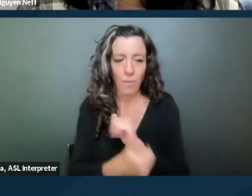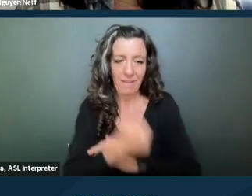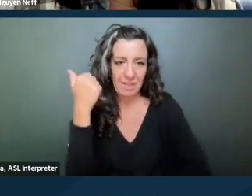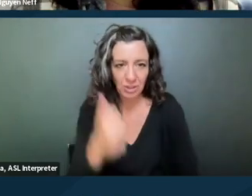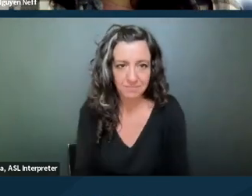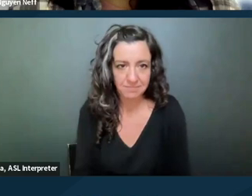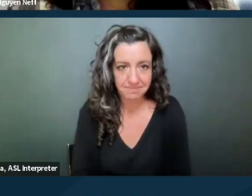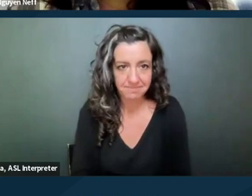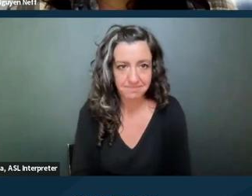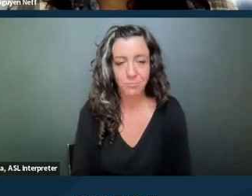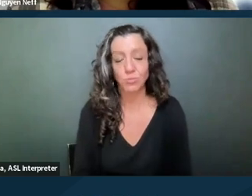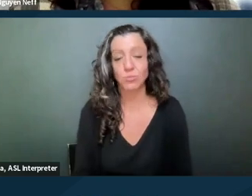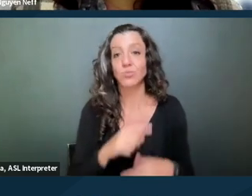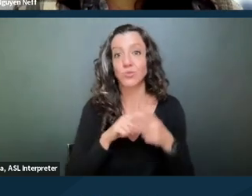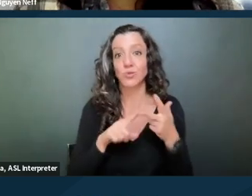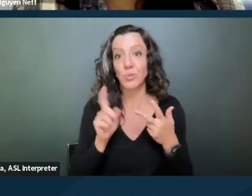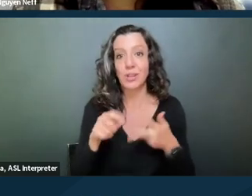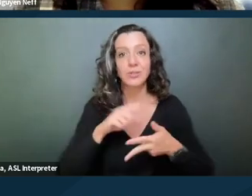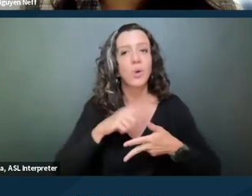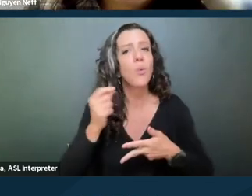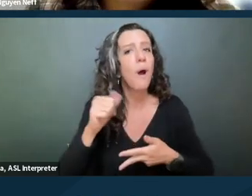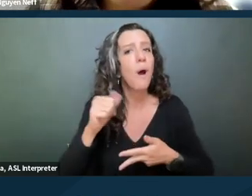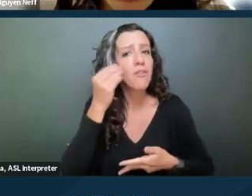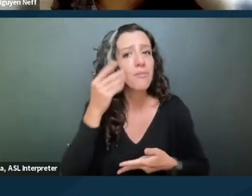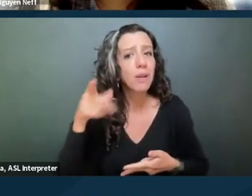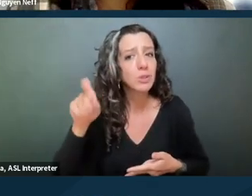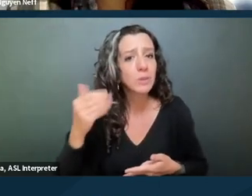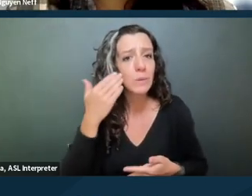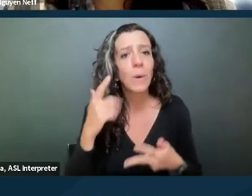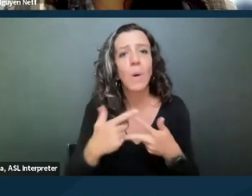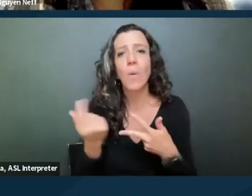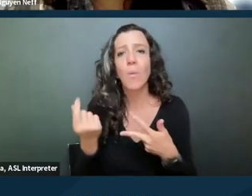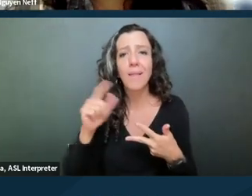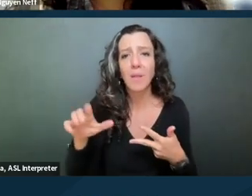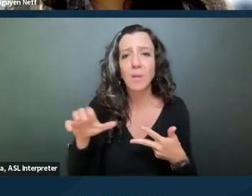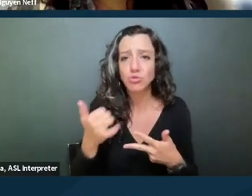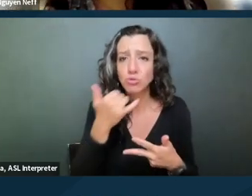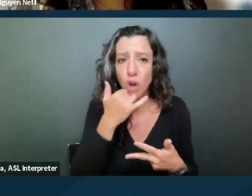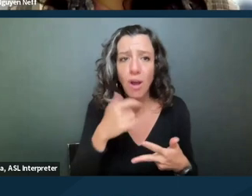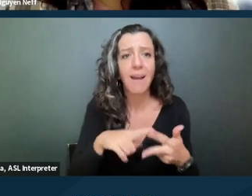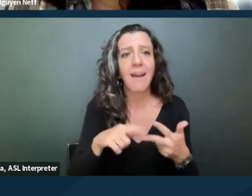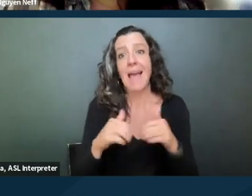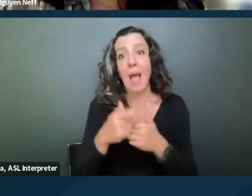So what other information do you need to know? What did the landlord do wrong? How would you help Heather?